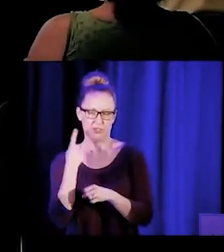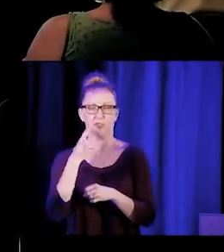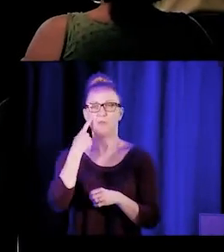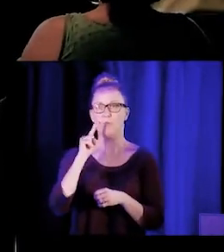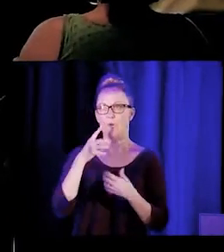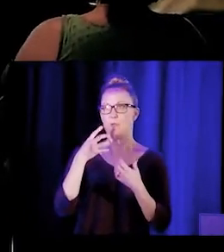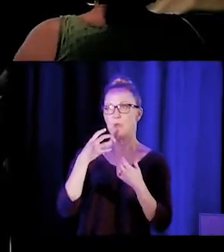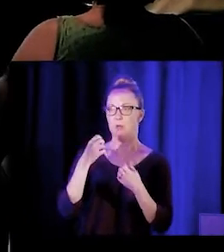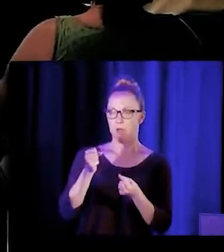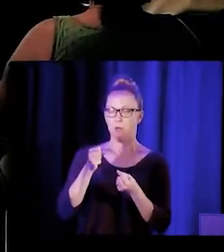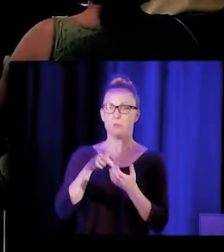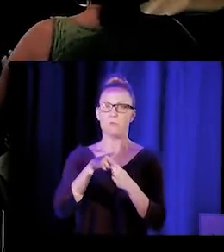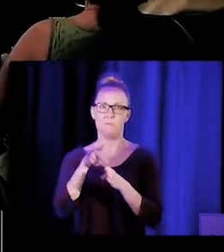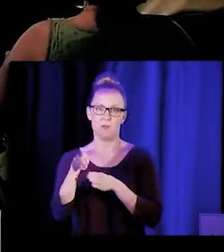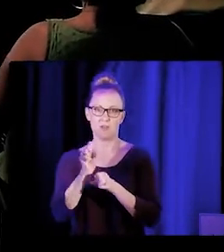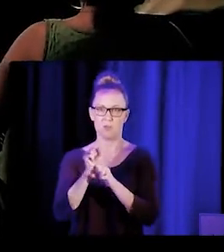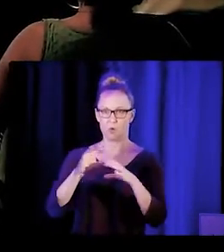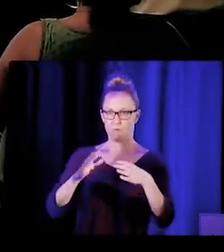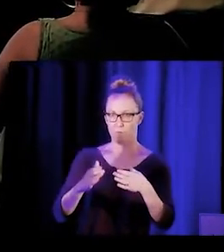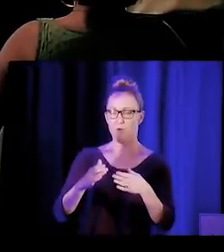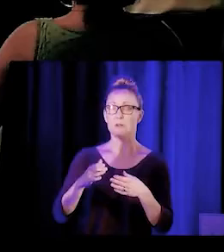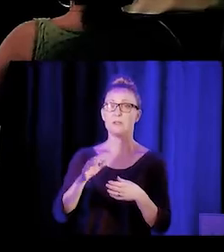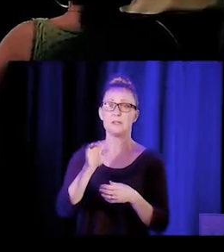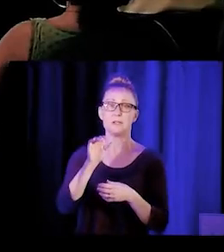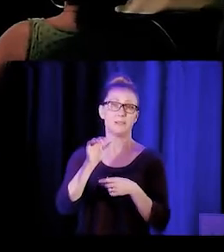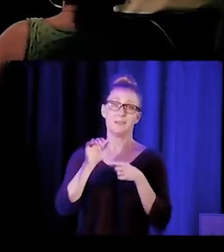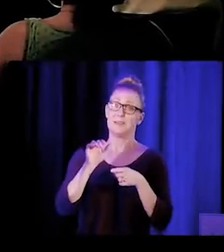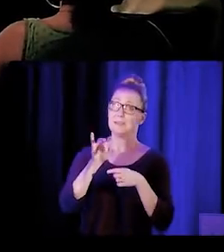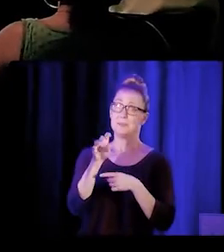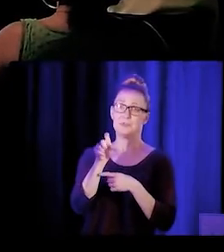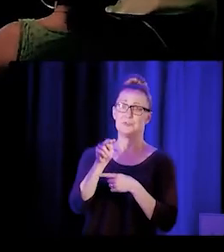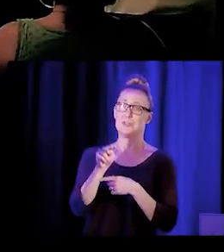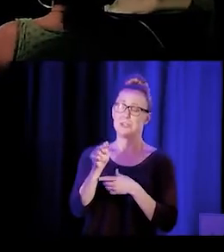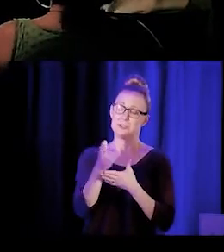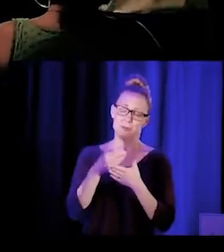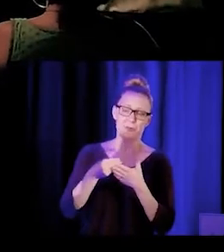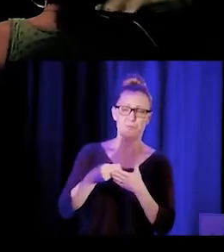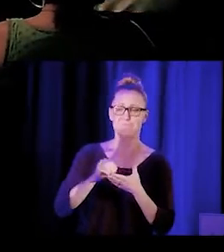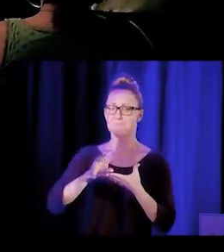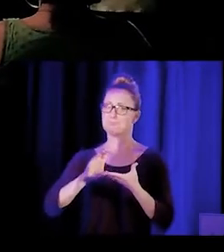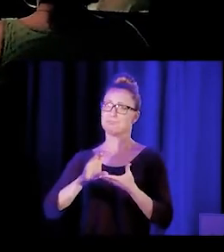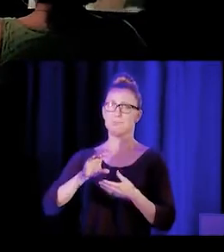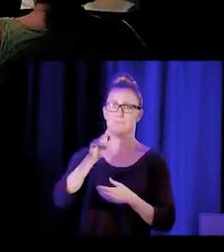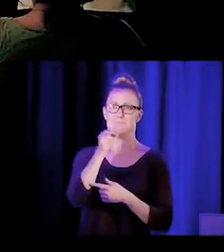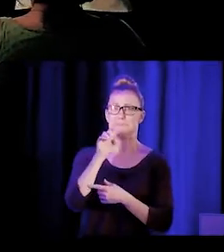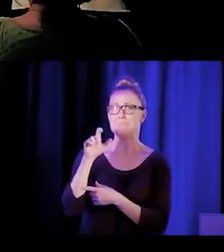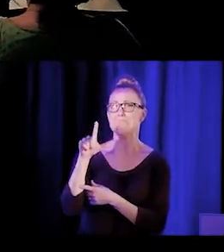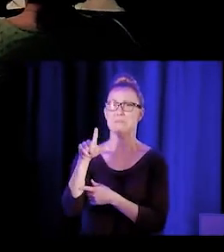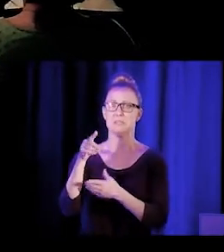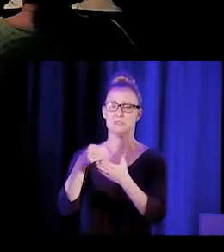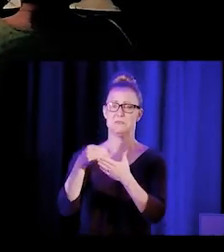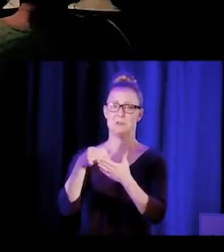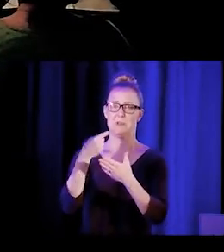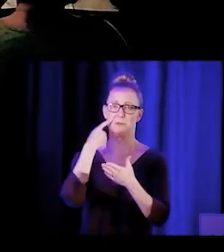the administration actually made billions of dollars of commitment to the health workforce, and the largest amount actually went